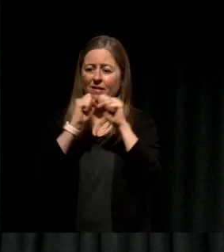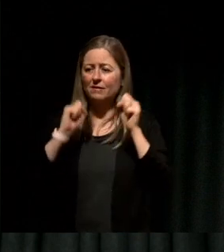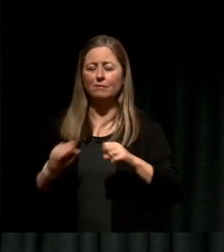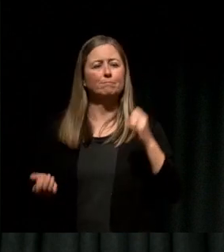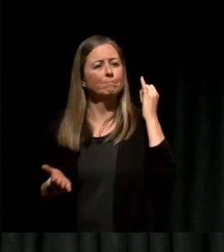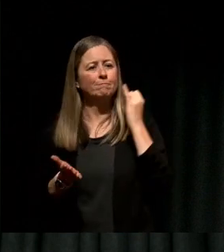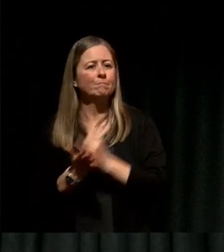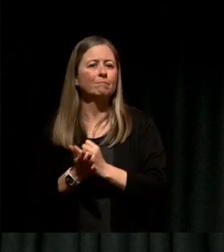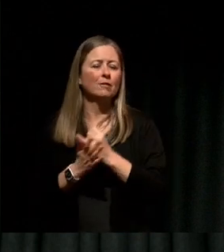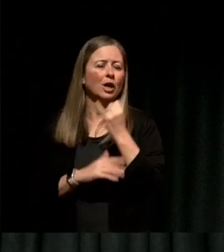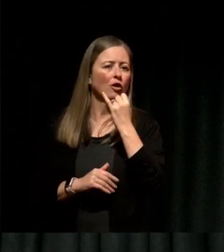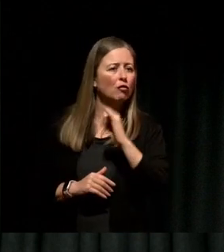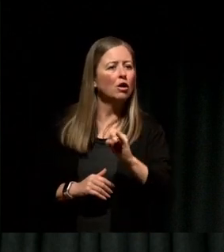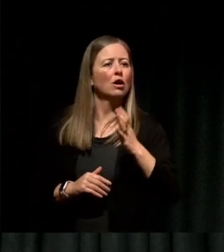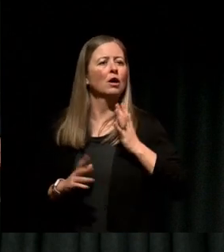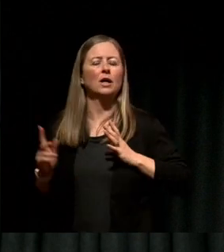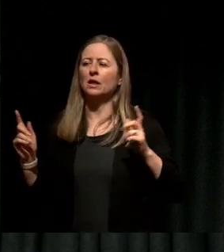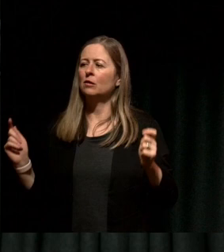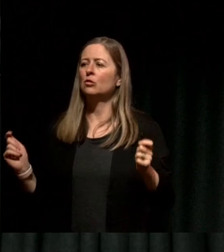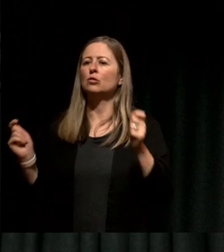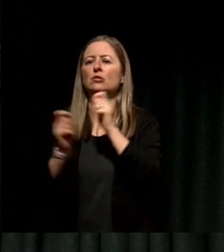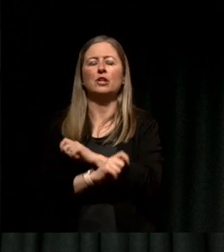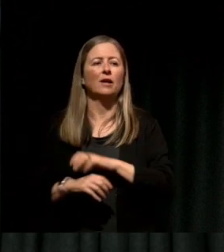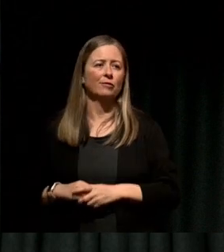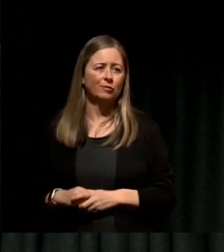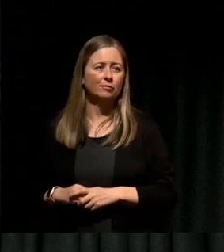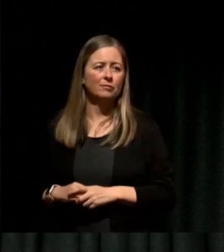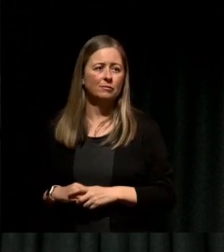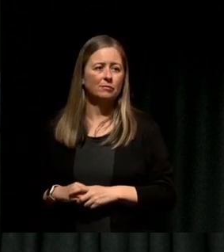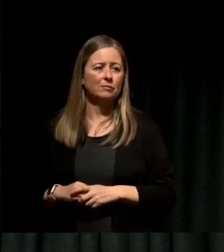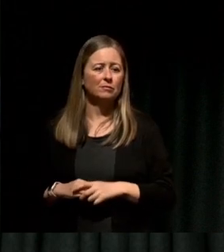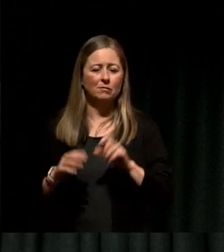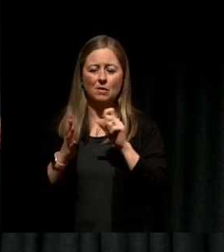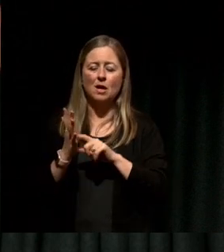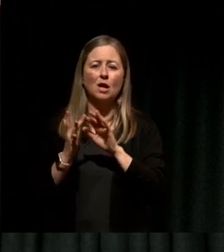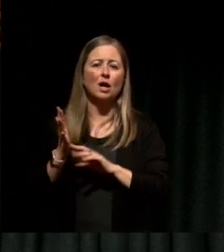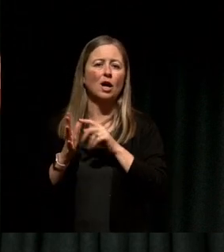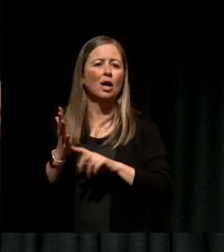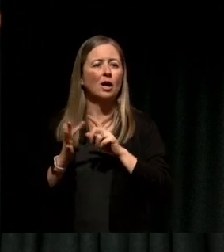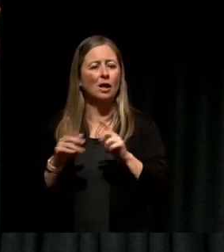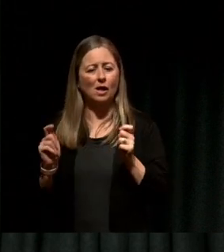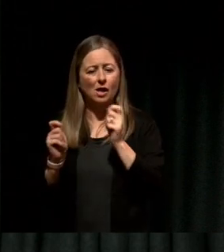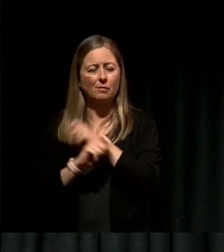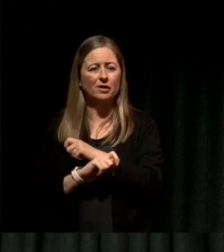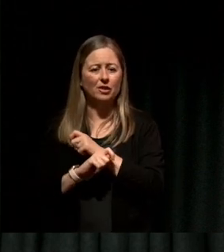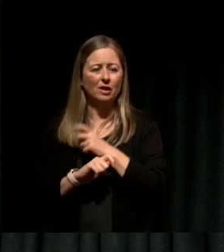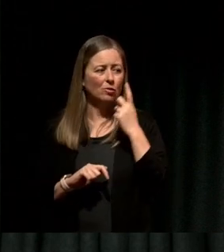That things needed to change, that this was the reality of climate change mega fire that we saw again just a few years ago.